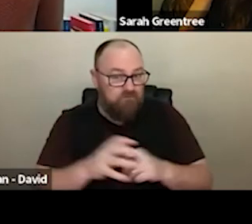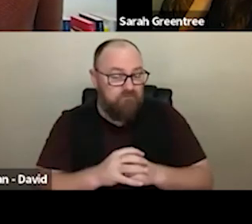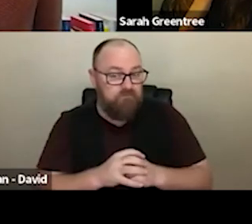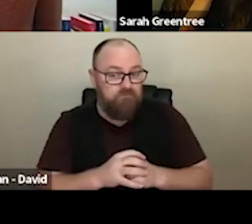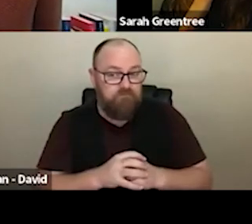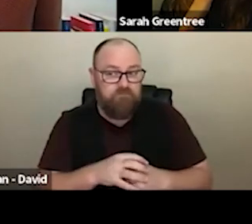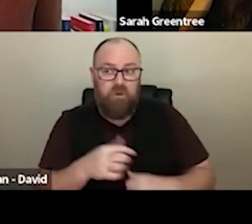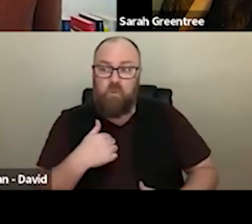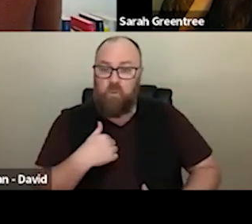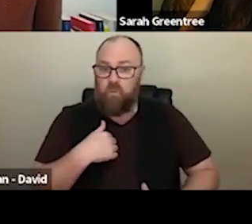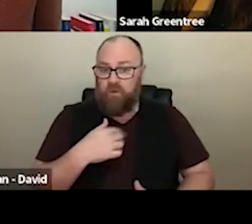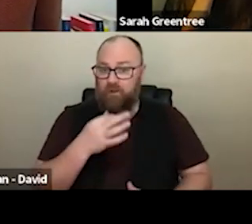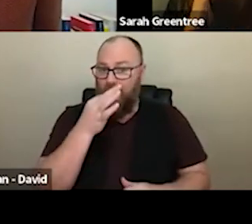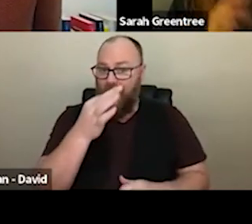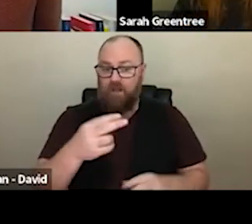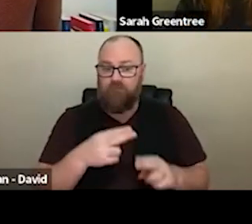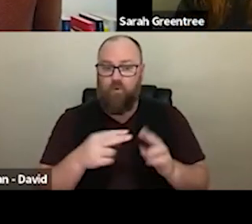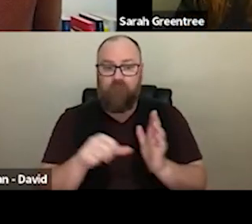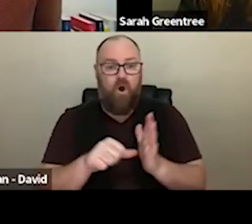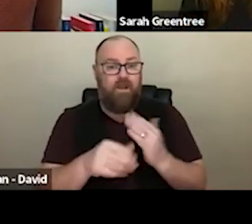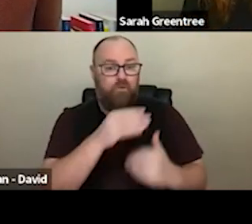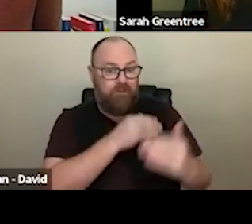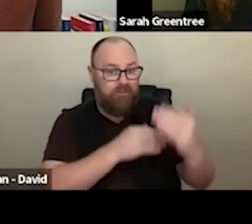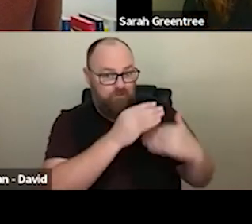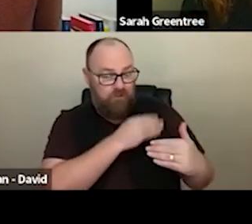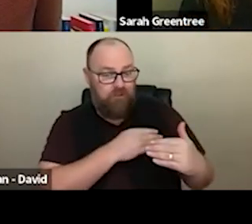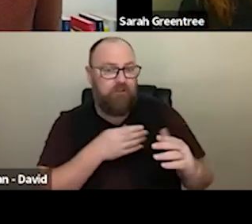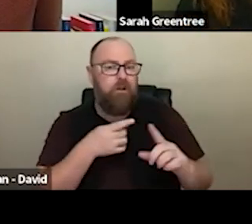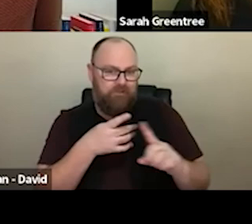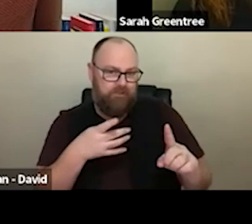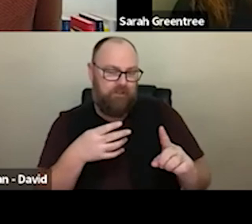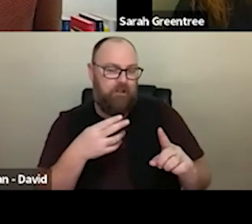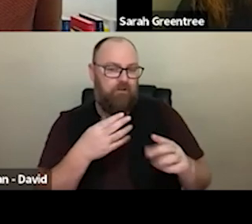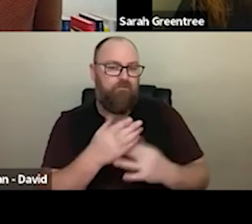ask for some financial history in the expression of interest, so if you have questions we do ask for some financial history, particularly in the in the expression of interest So if